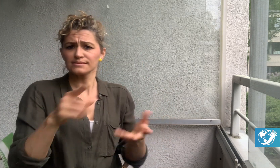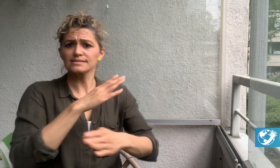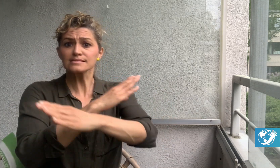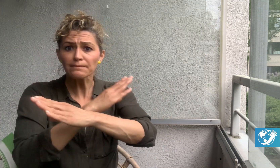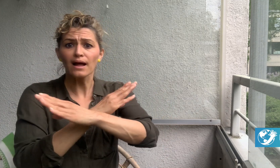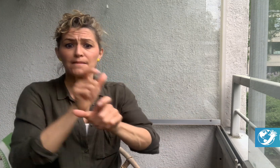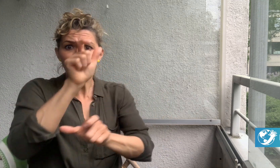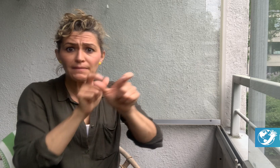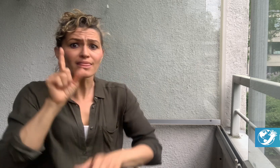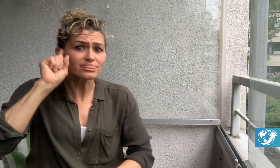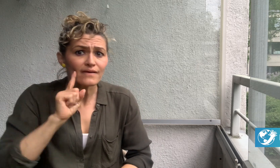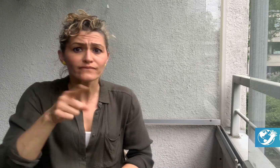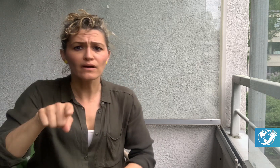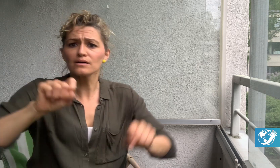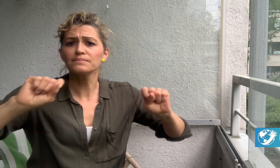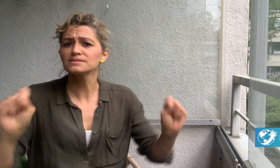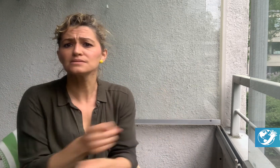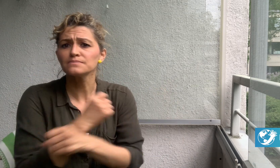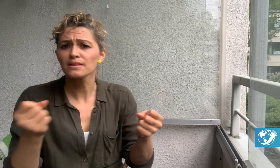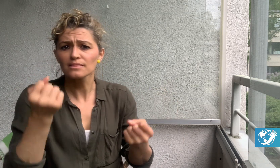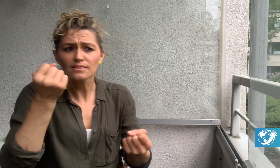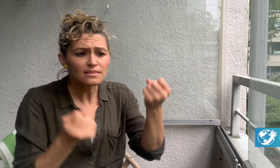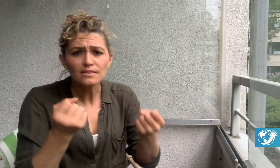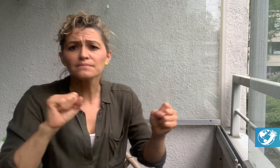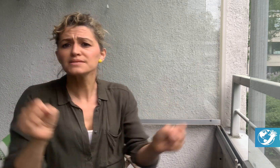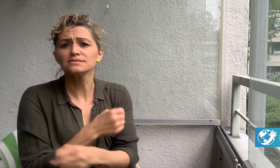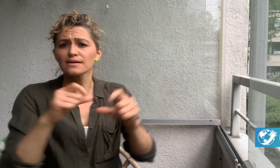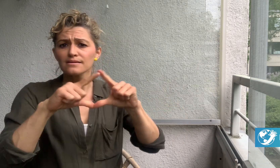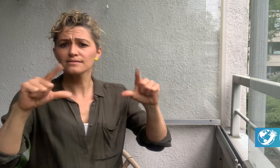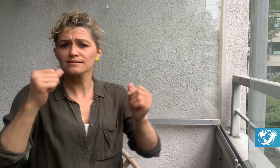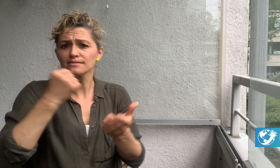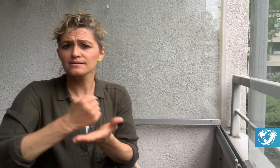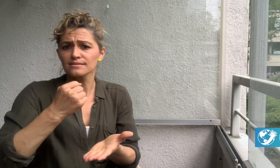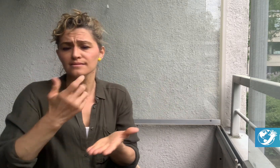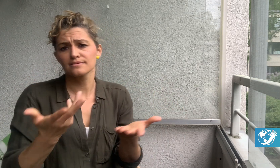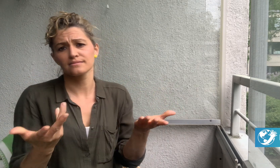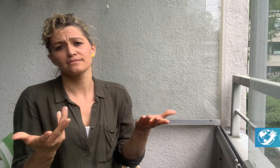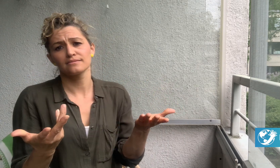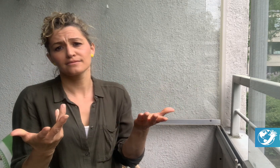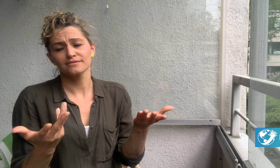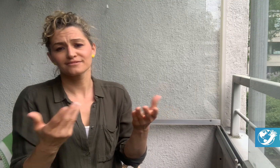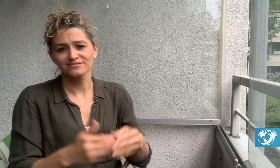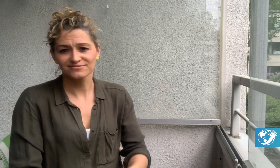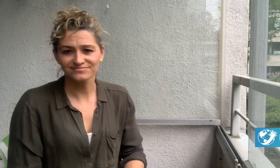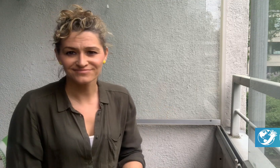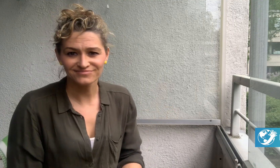yet deaf people in Zambia cannot get a driving license!